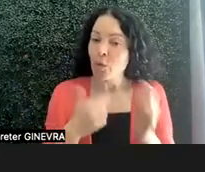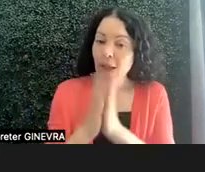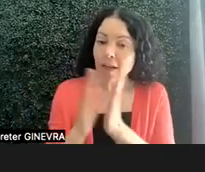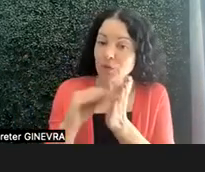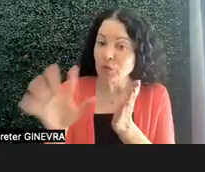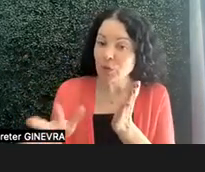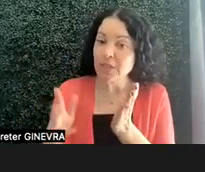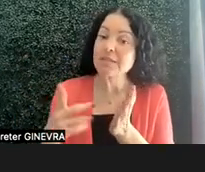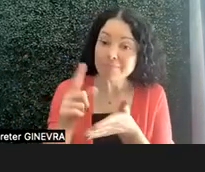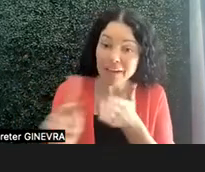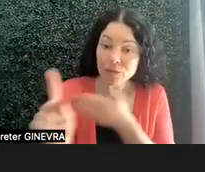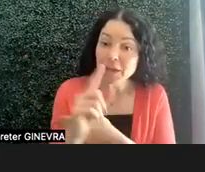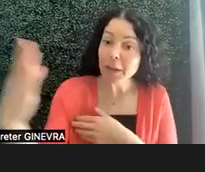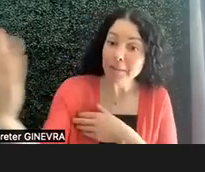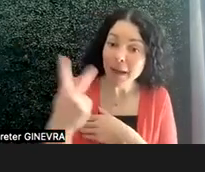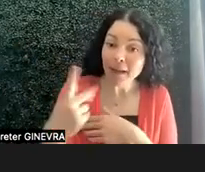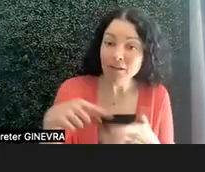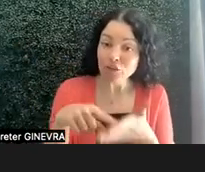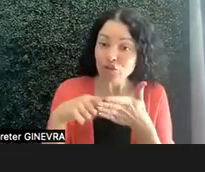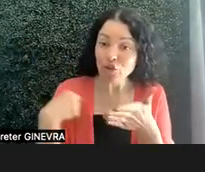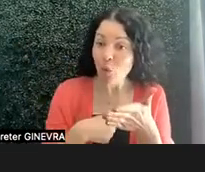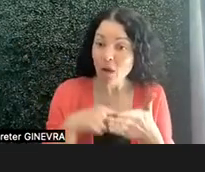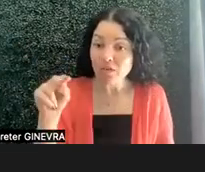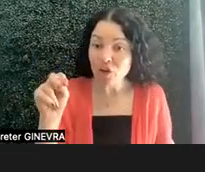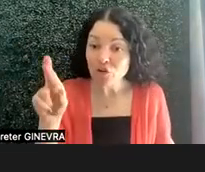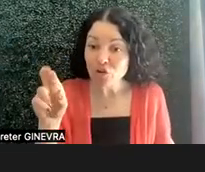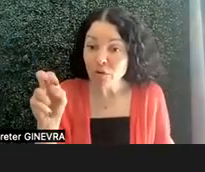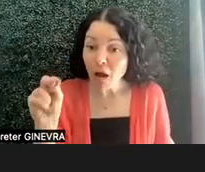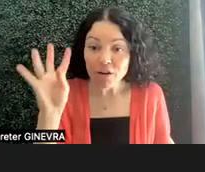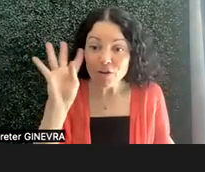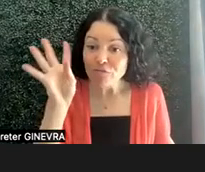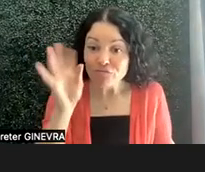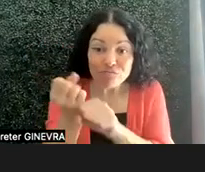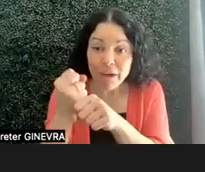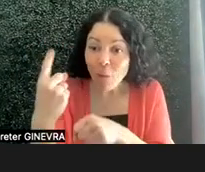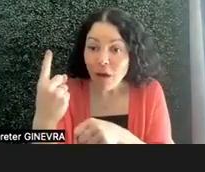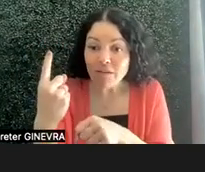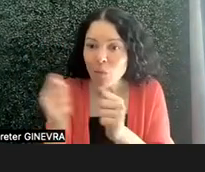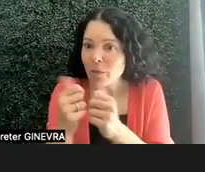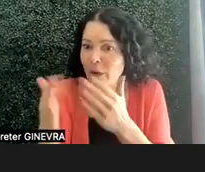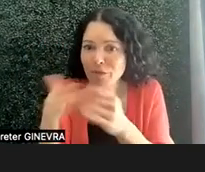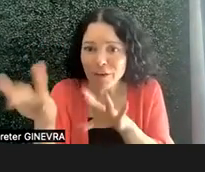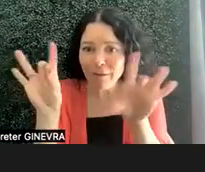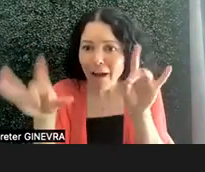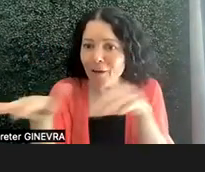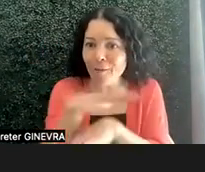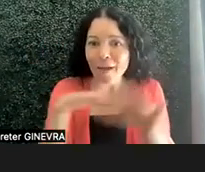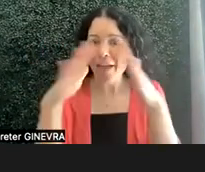come back and show us a neuron and create a neuron from whatever you can find around the house. And these are just some examples.